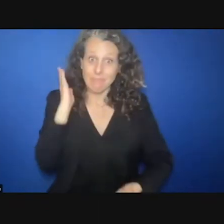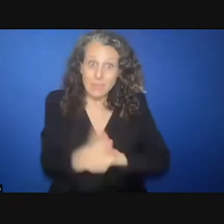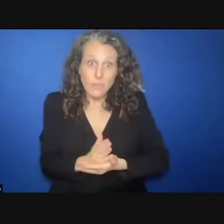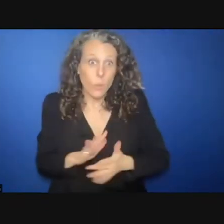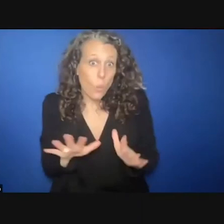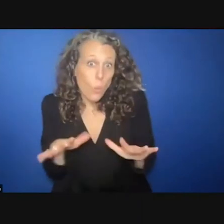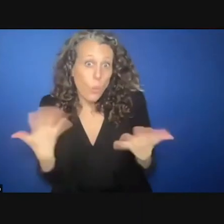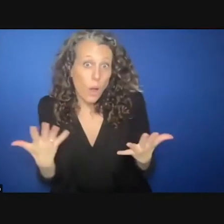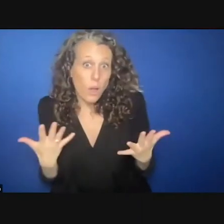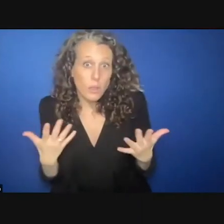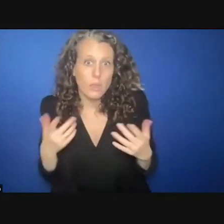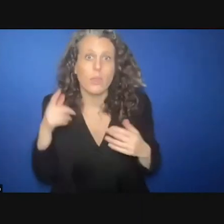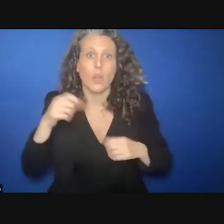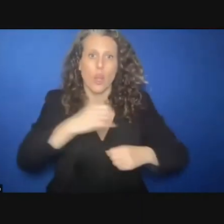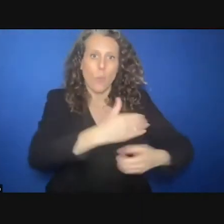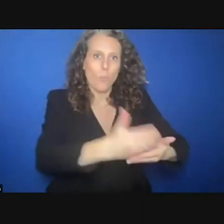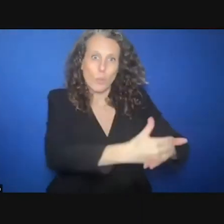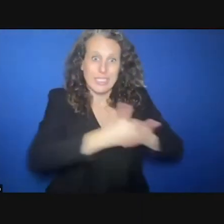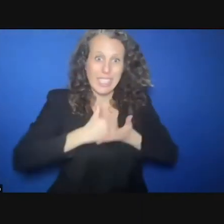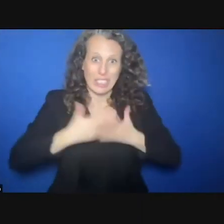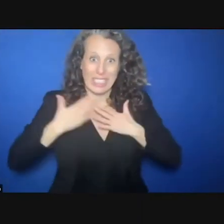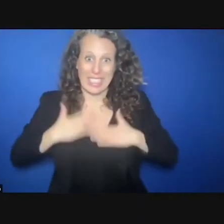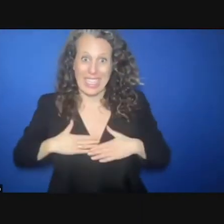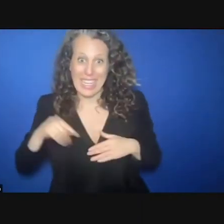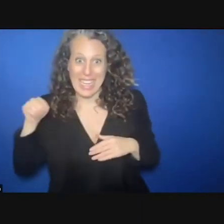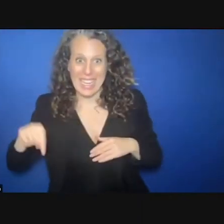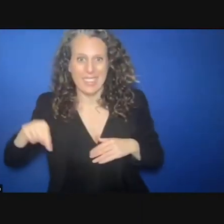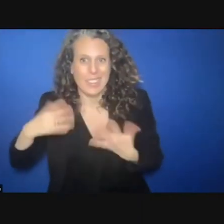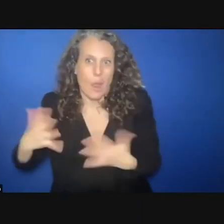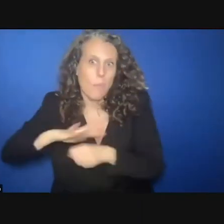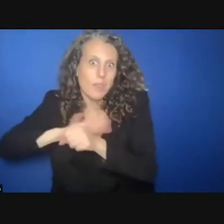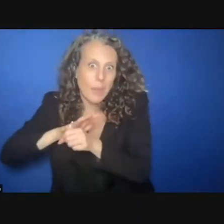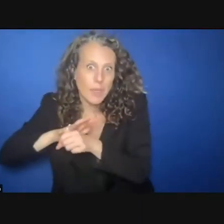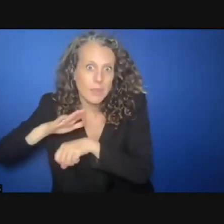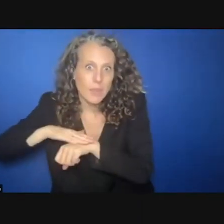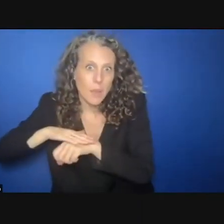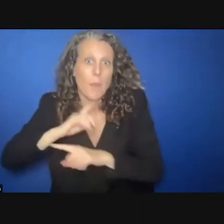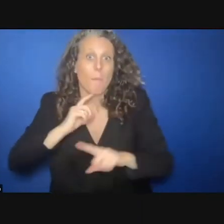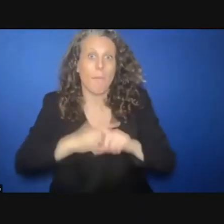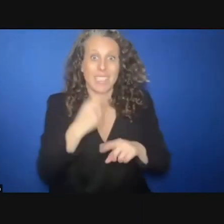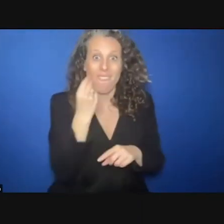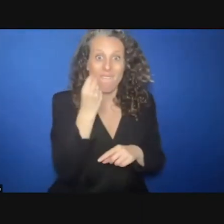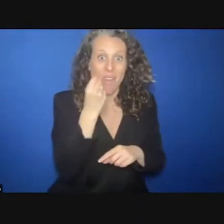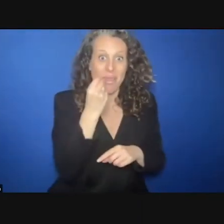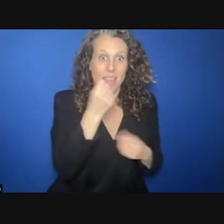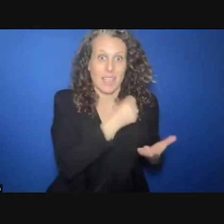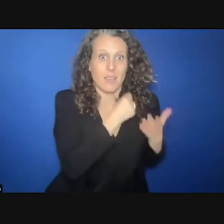protection needs in these times of the pandemic and protection funding, is growing alarmingly to